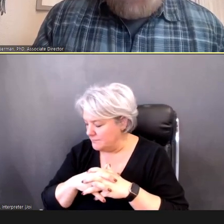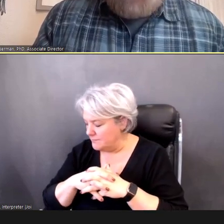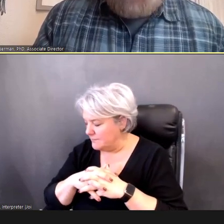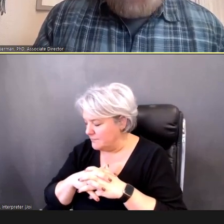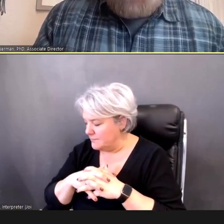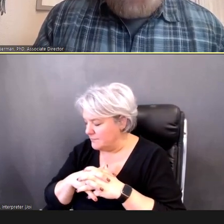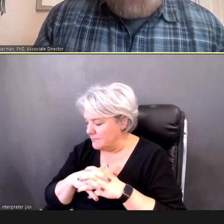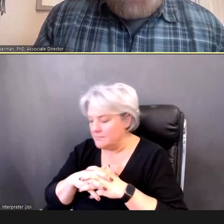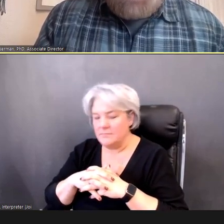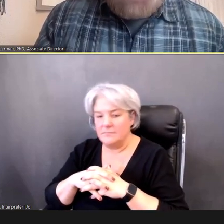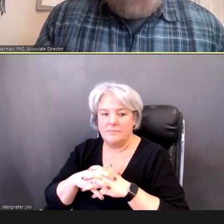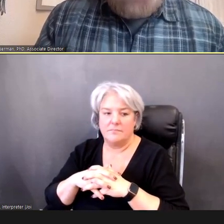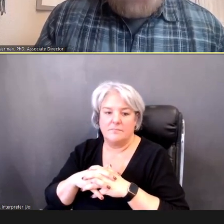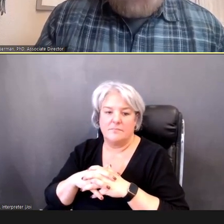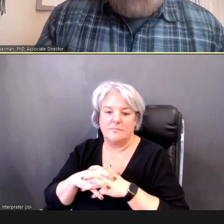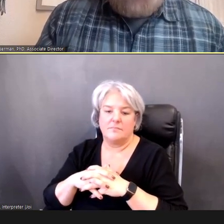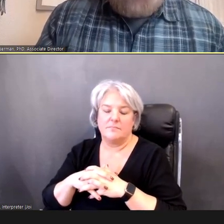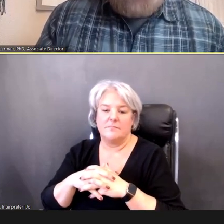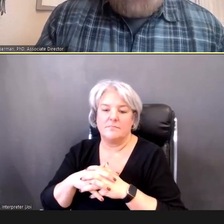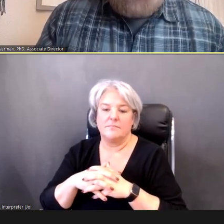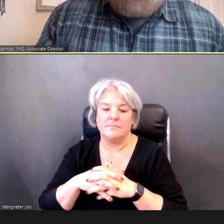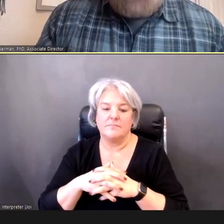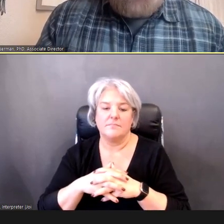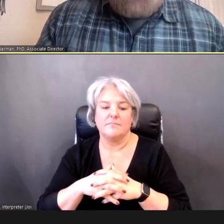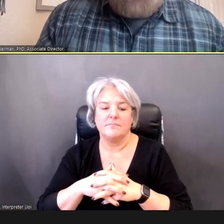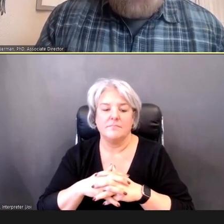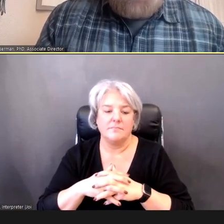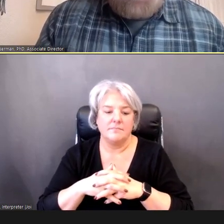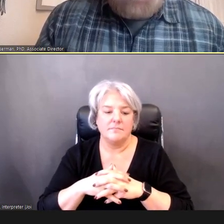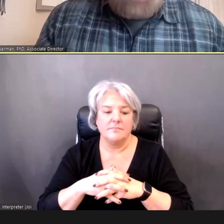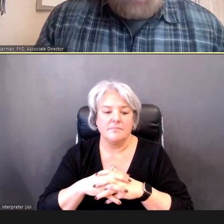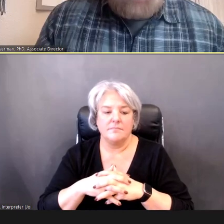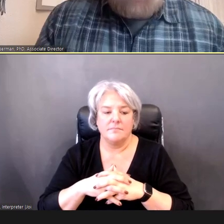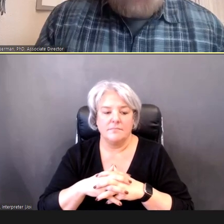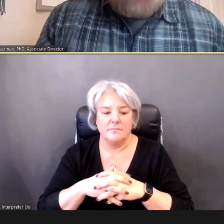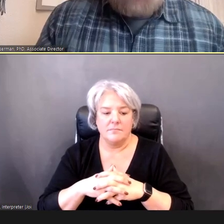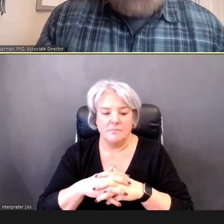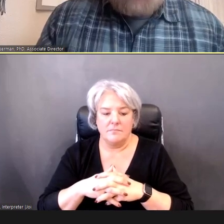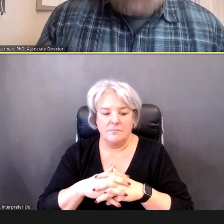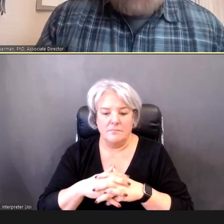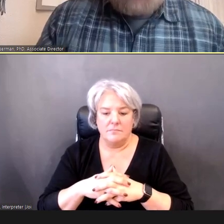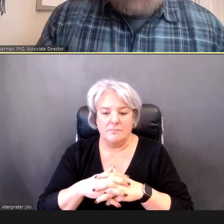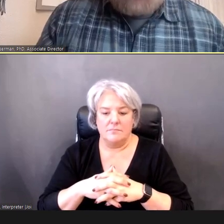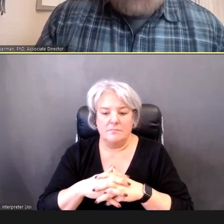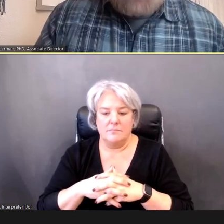(a pause), DR.